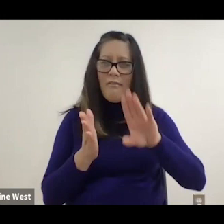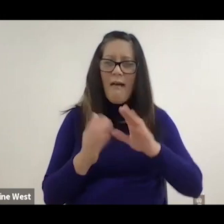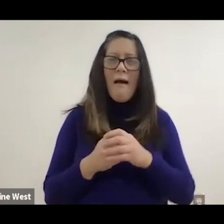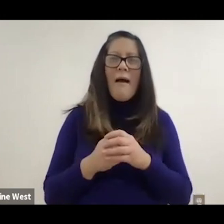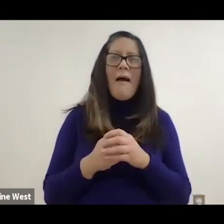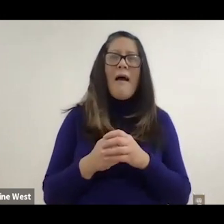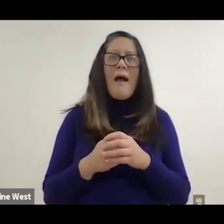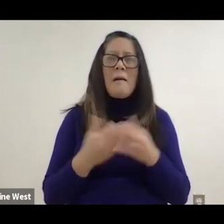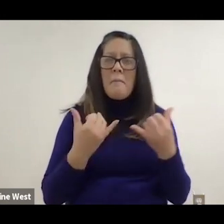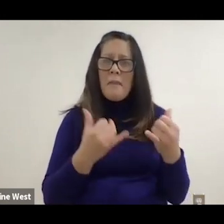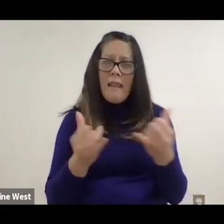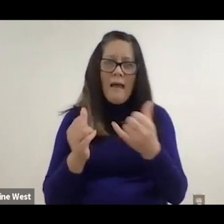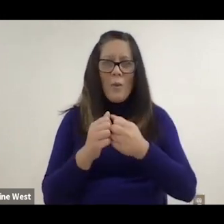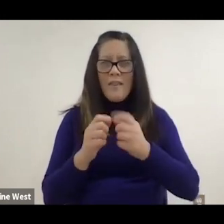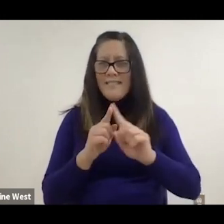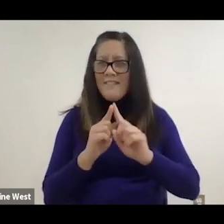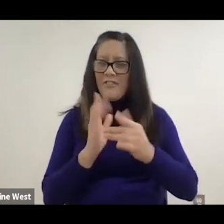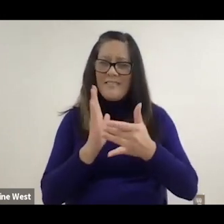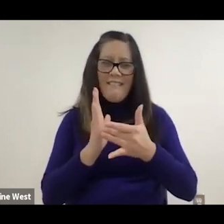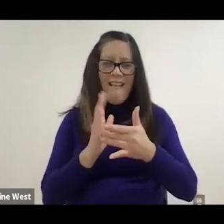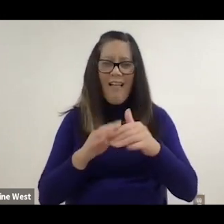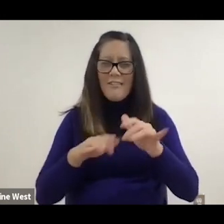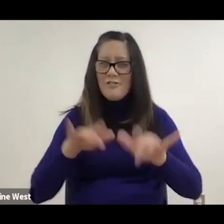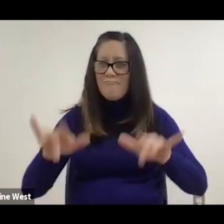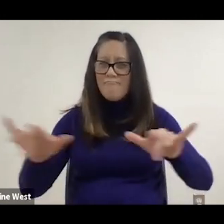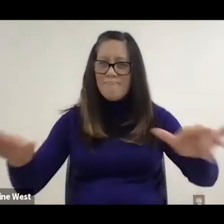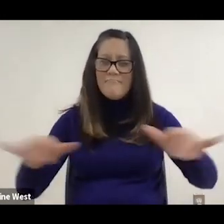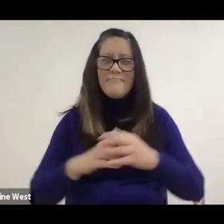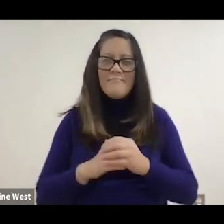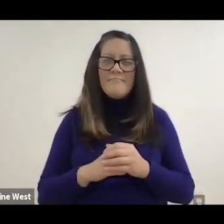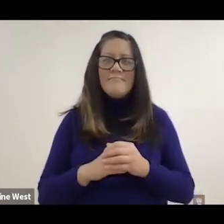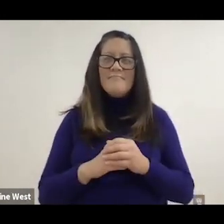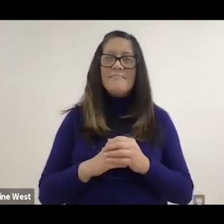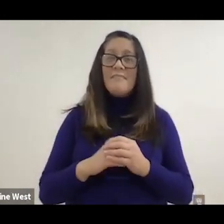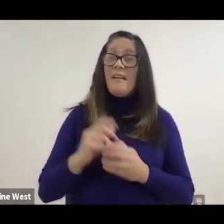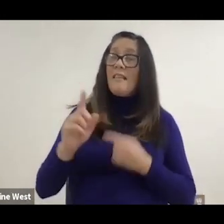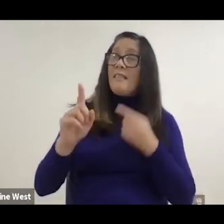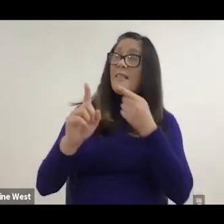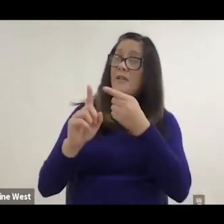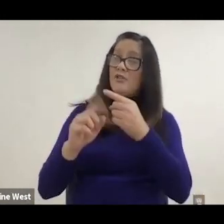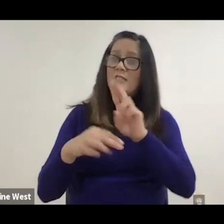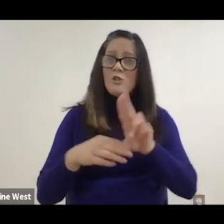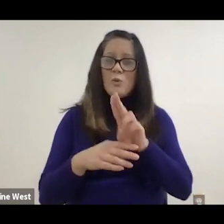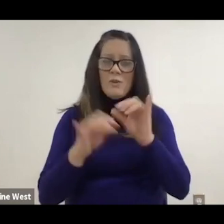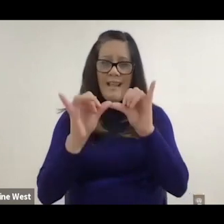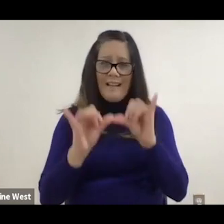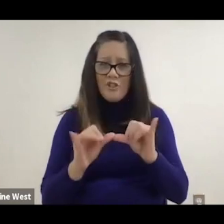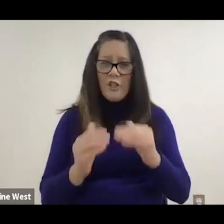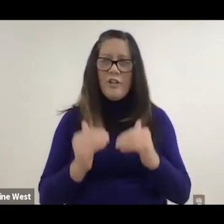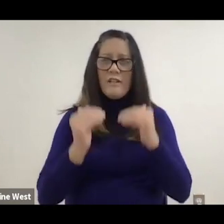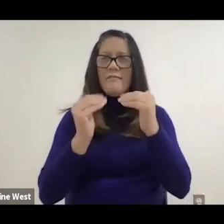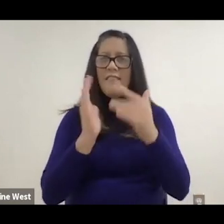robots and all these technologies. Our mission is to apply engineering, advanced technology to